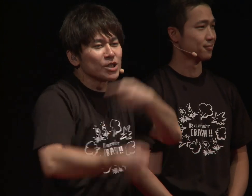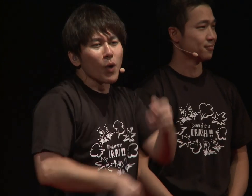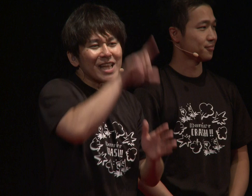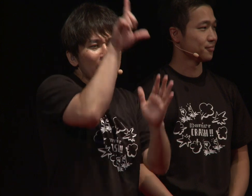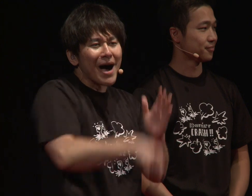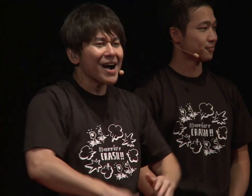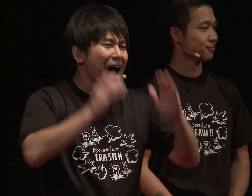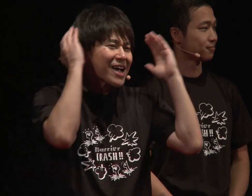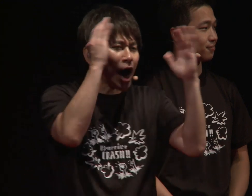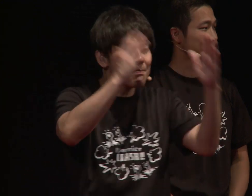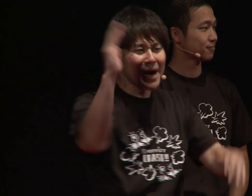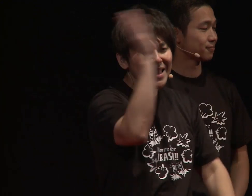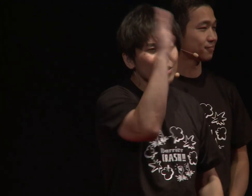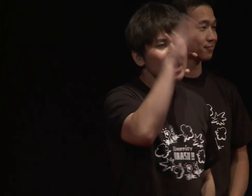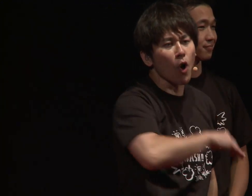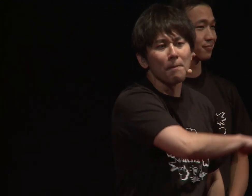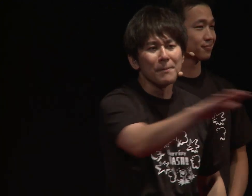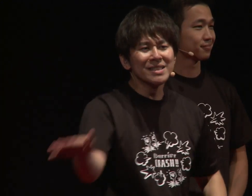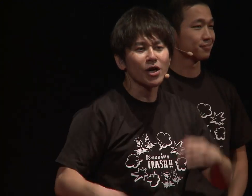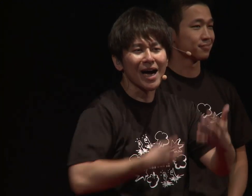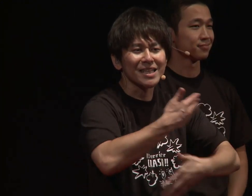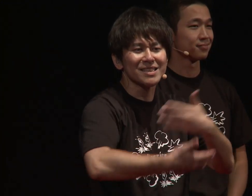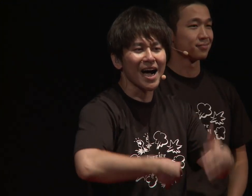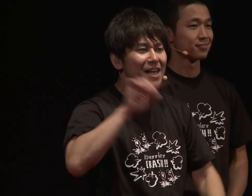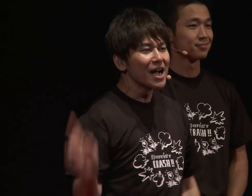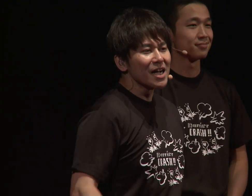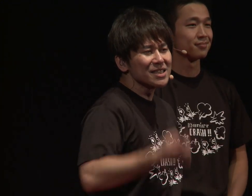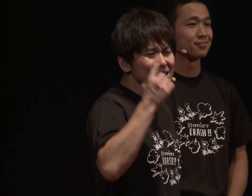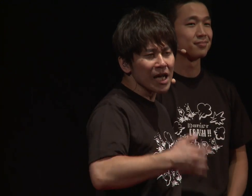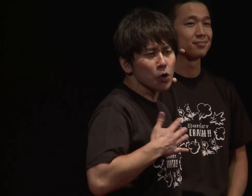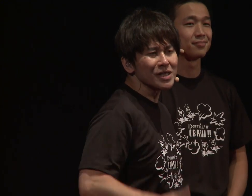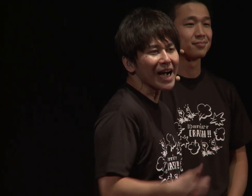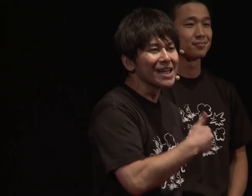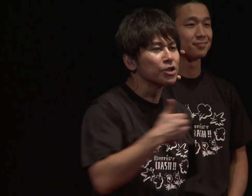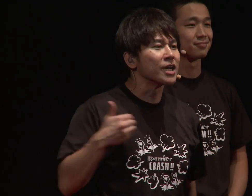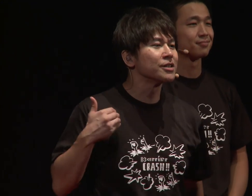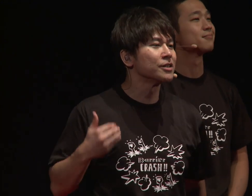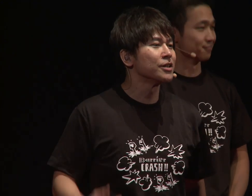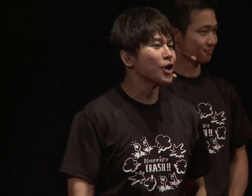because even if you don't try very hard, you can understand people's conversations.